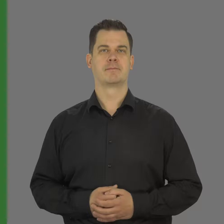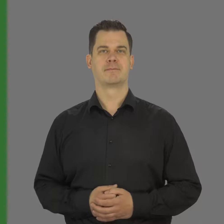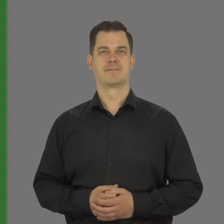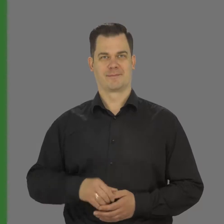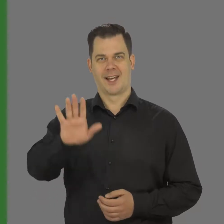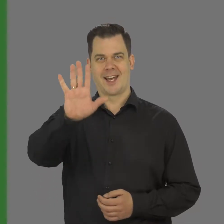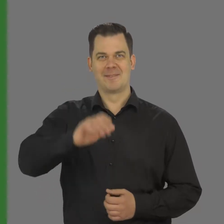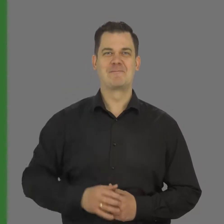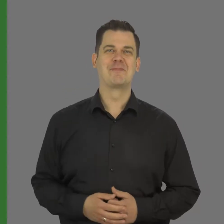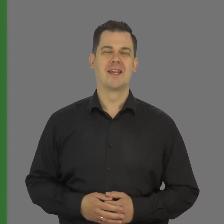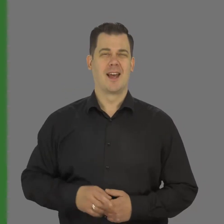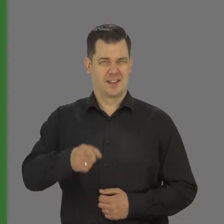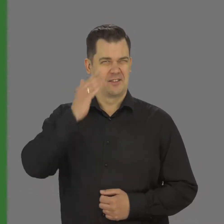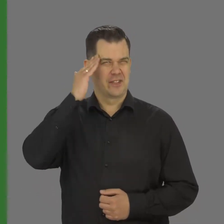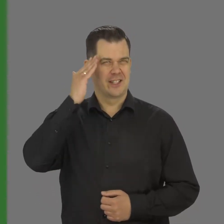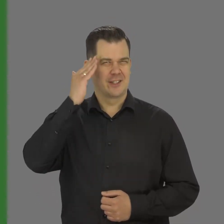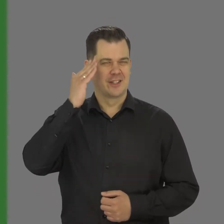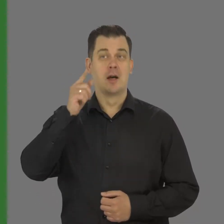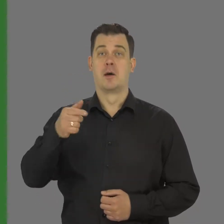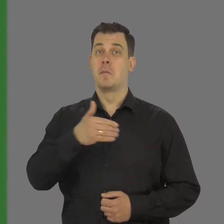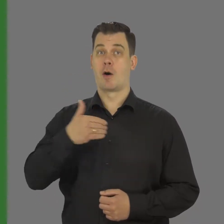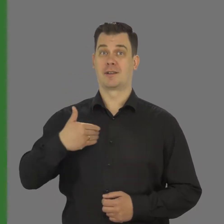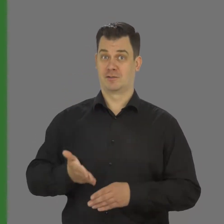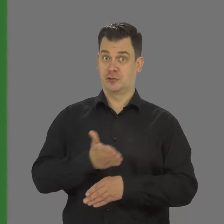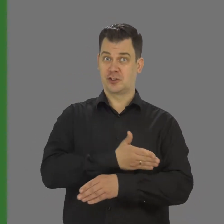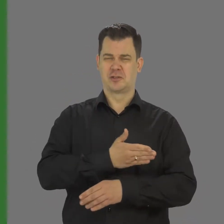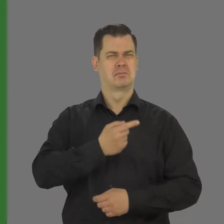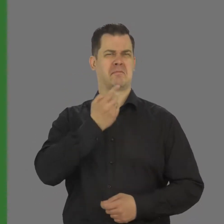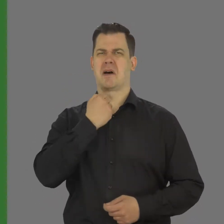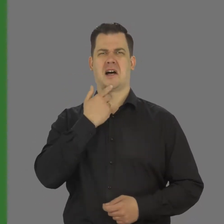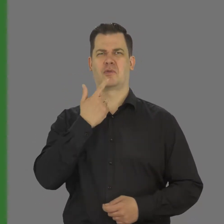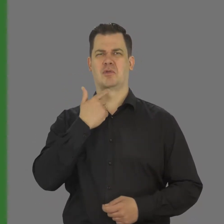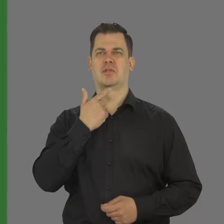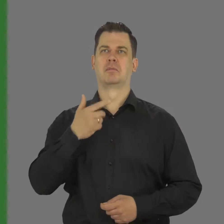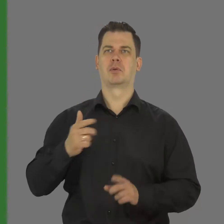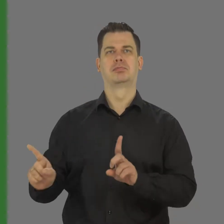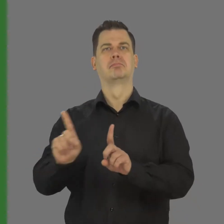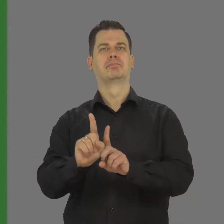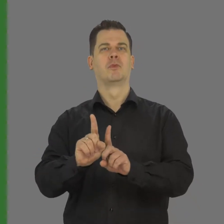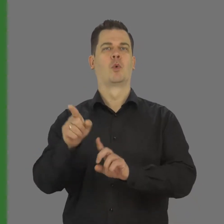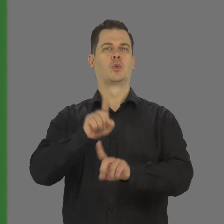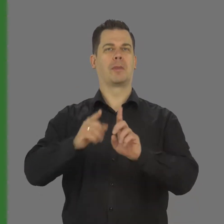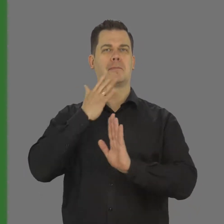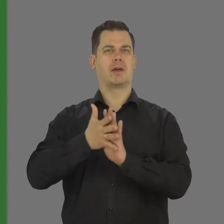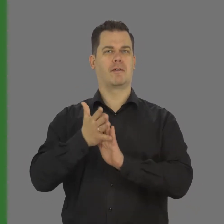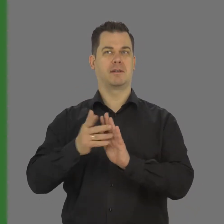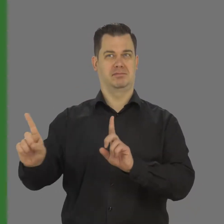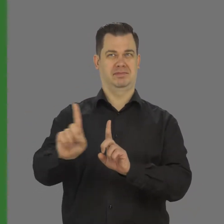Hi! As you know, before there were few events in Poland containing the translation to Polish Sign Language.